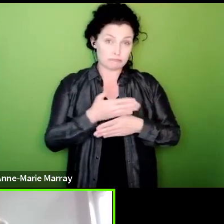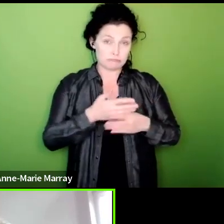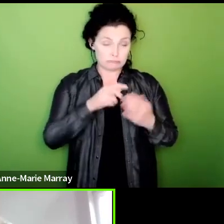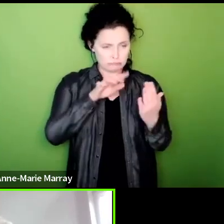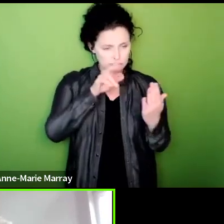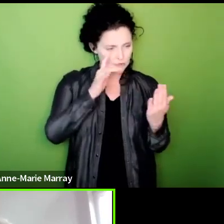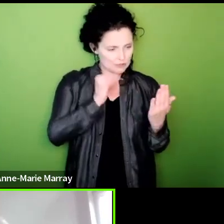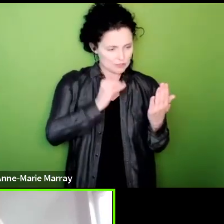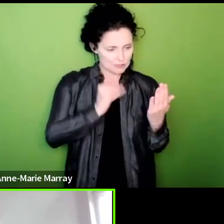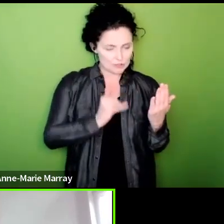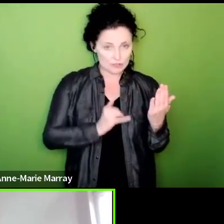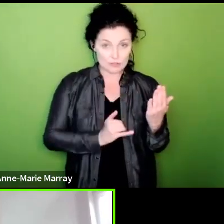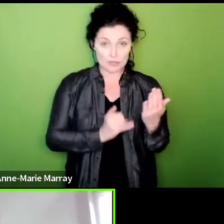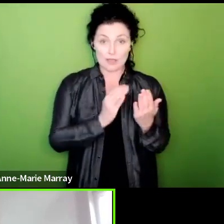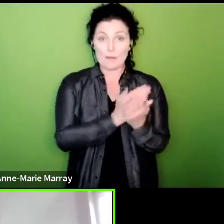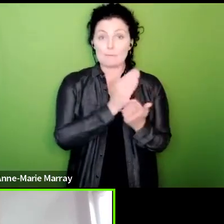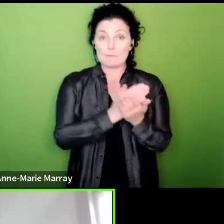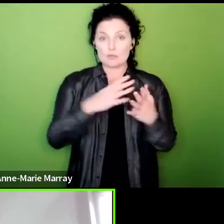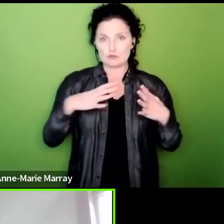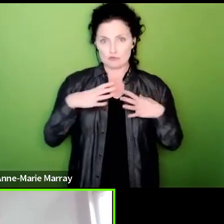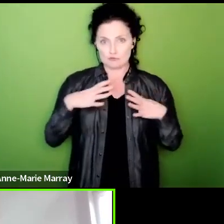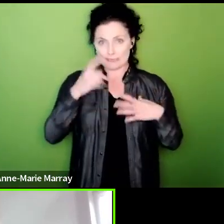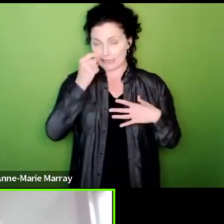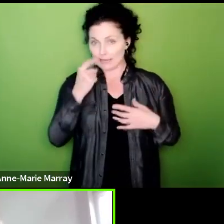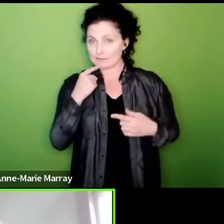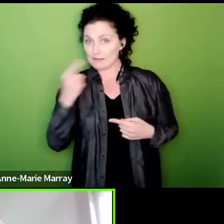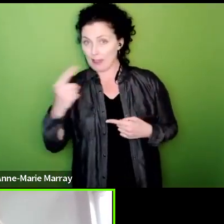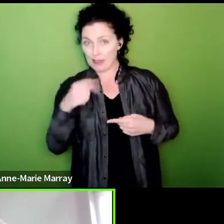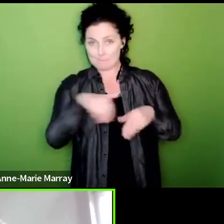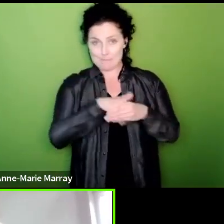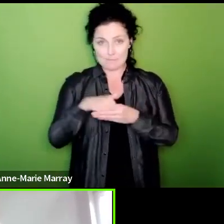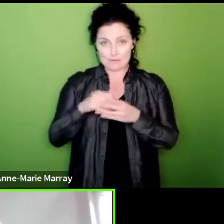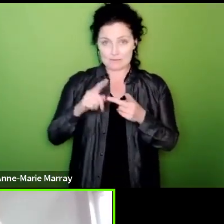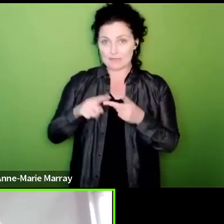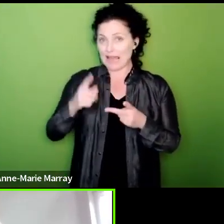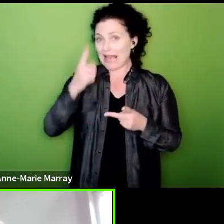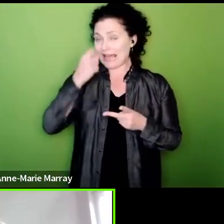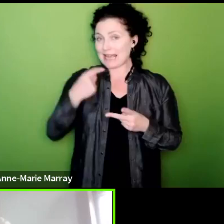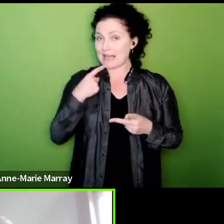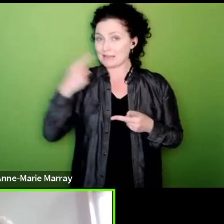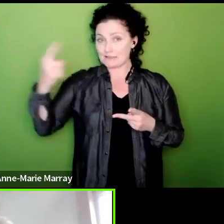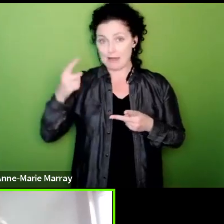tell the employers and to tell the members our hope had been that we'd have all of that on the